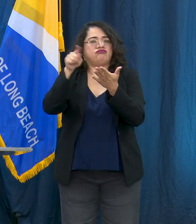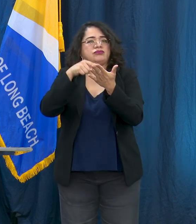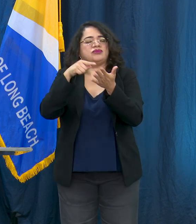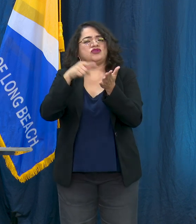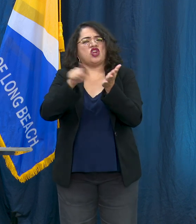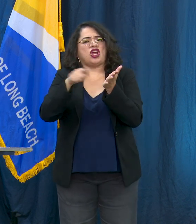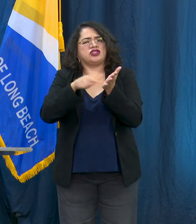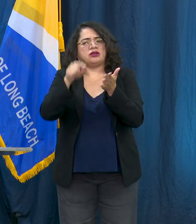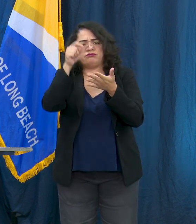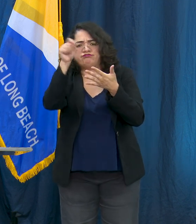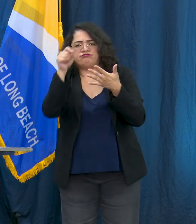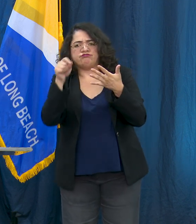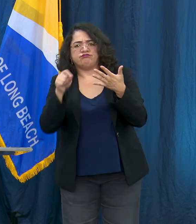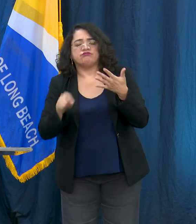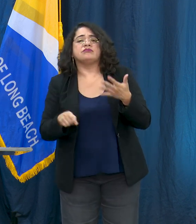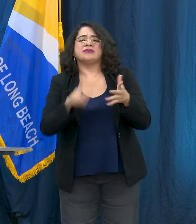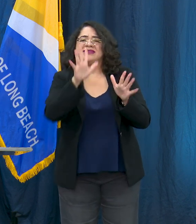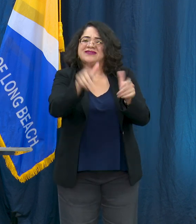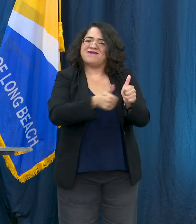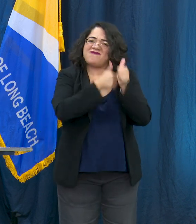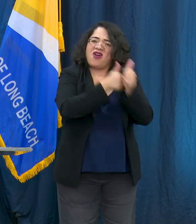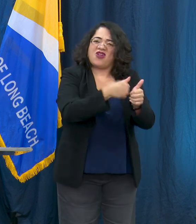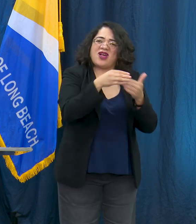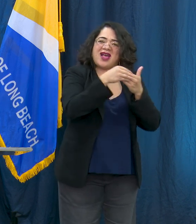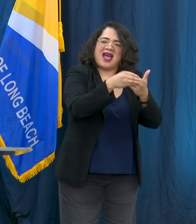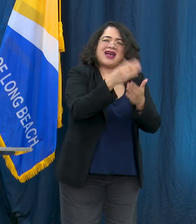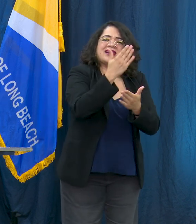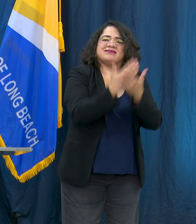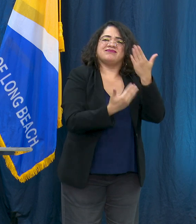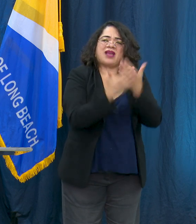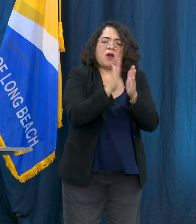guidance, that you go through those protocols and post them on the front